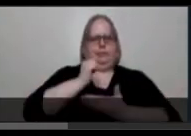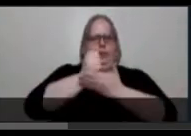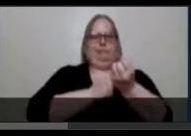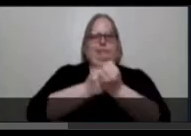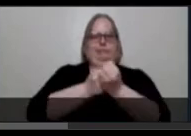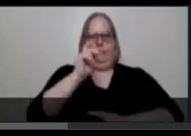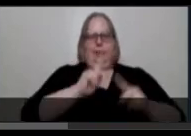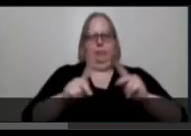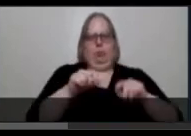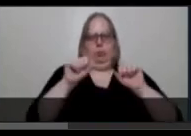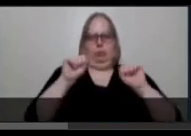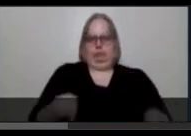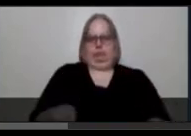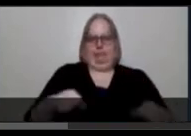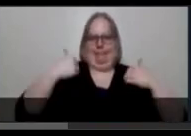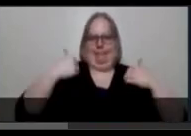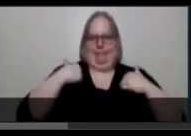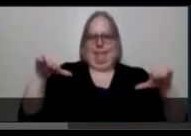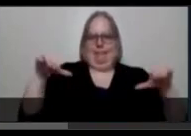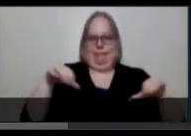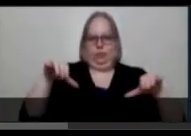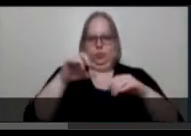their pity and disgust at the spectacle of our freakishness.